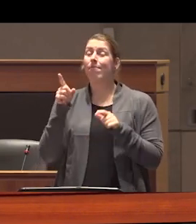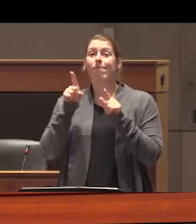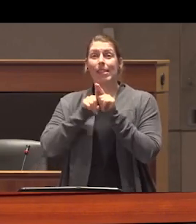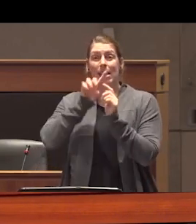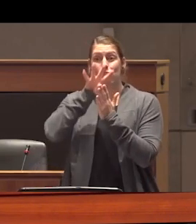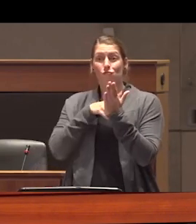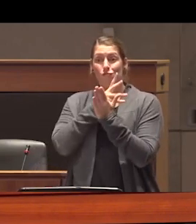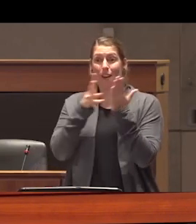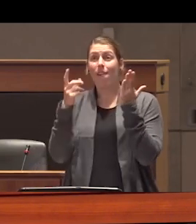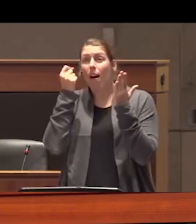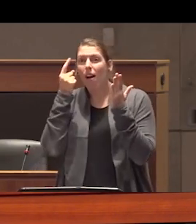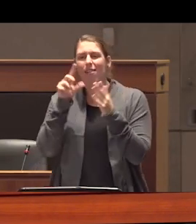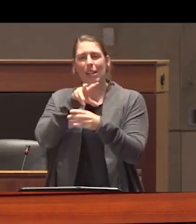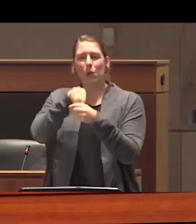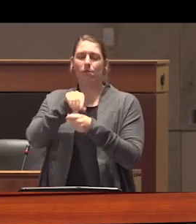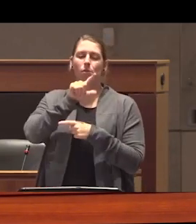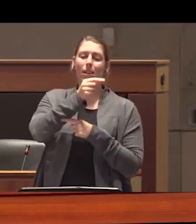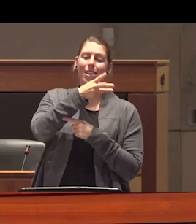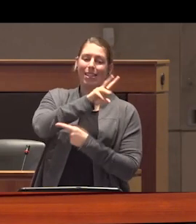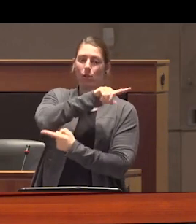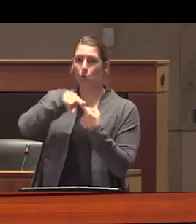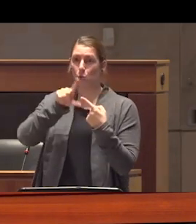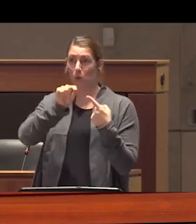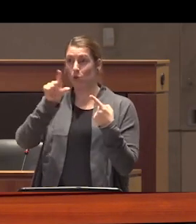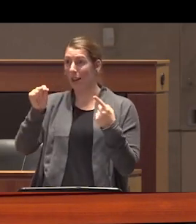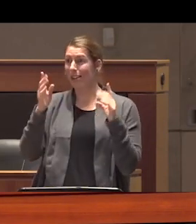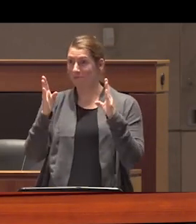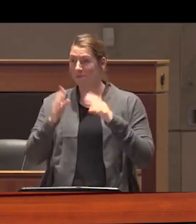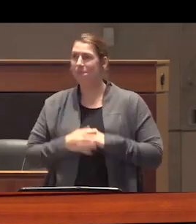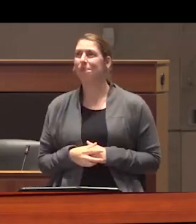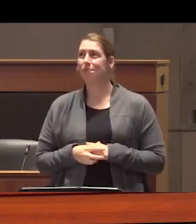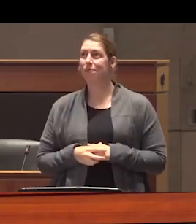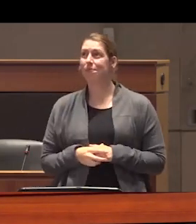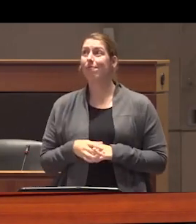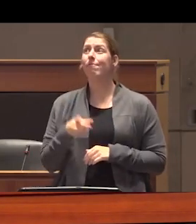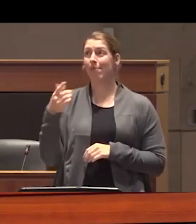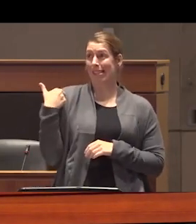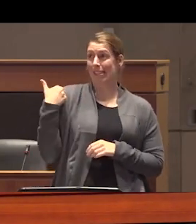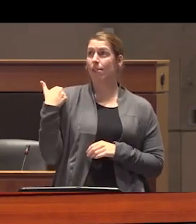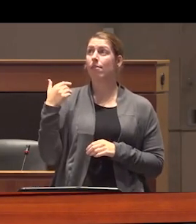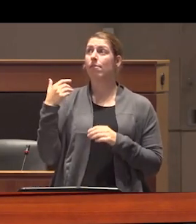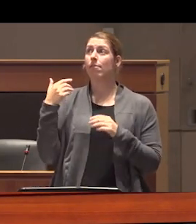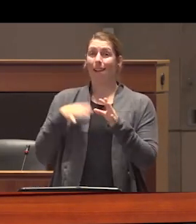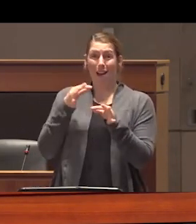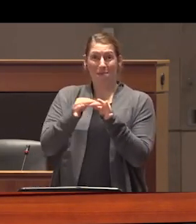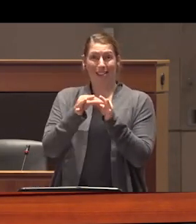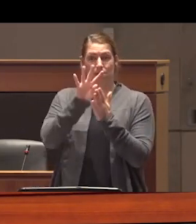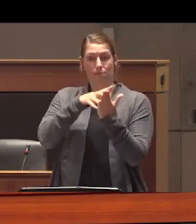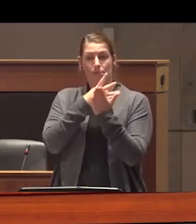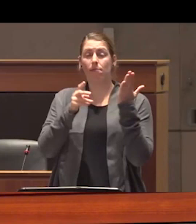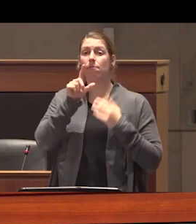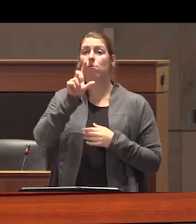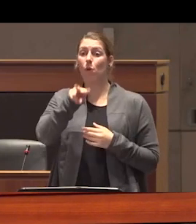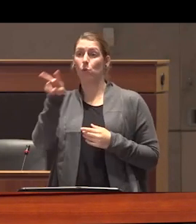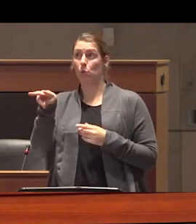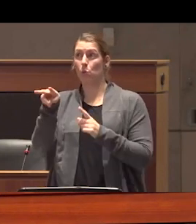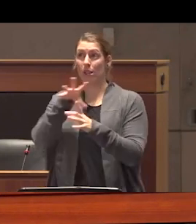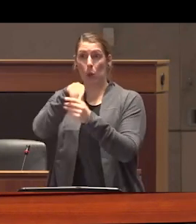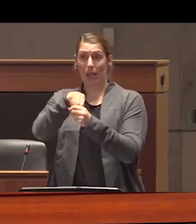to capture the years 2016 to 2020 and this is the graph updated to include 2022 let just make